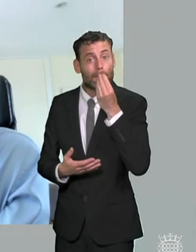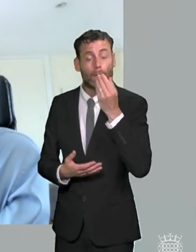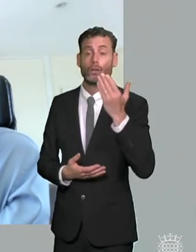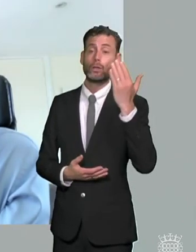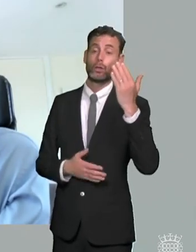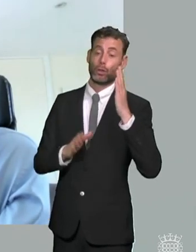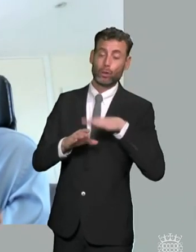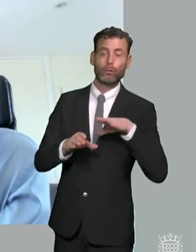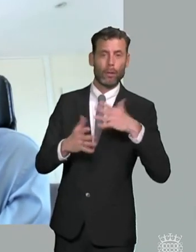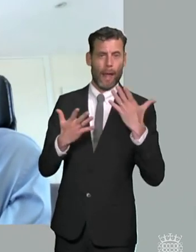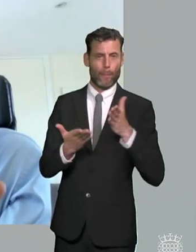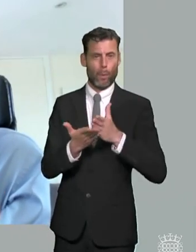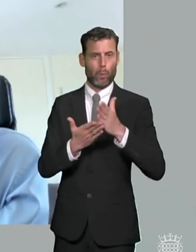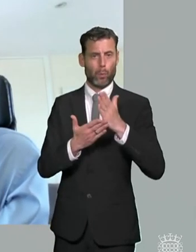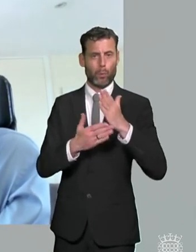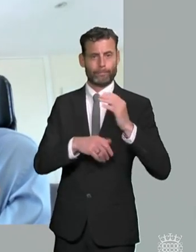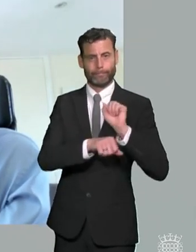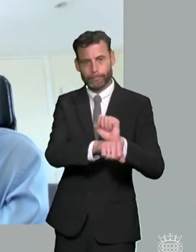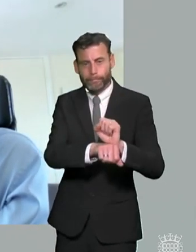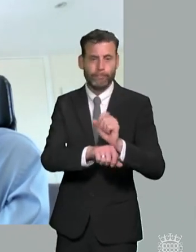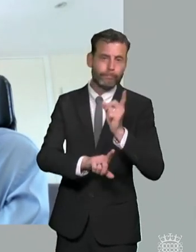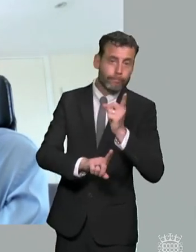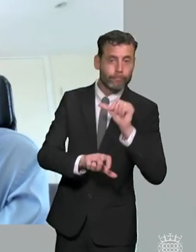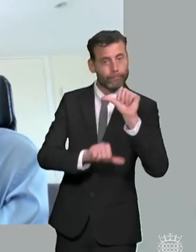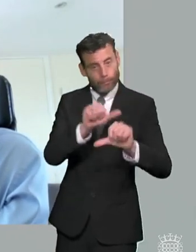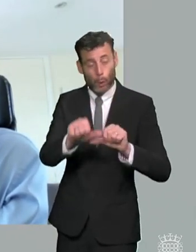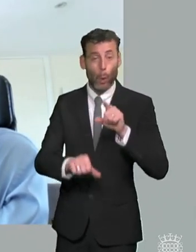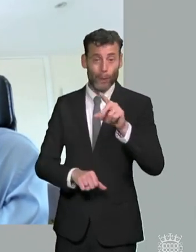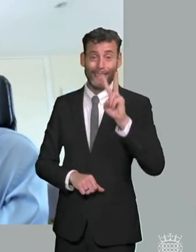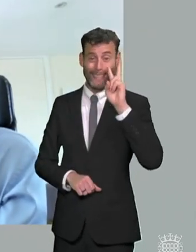and and there's that that the if you draw a venn diagram there's a huge intersection there